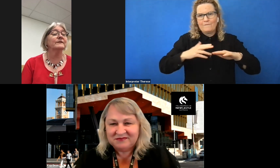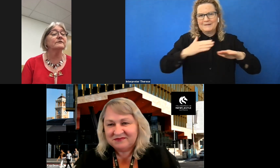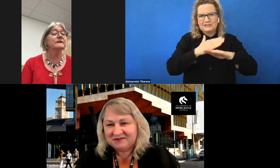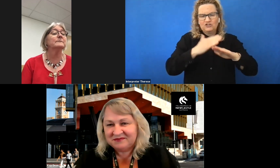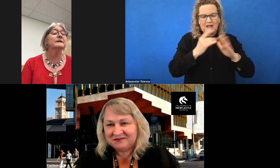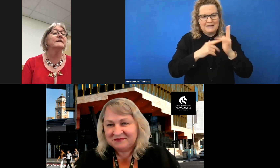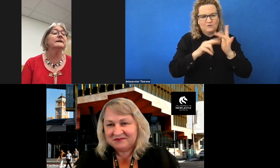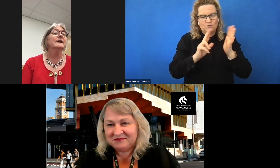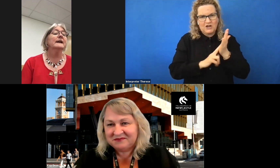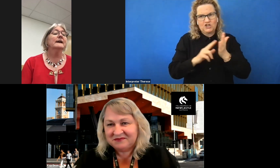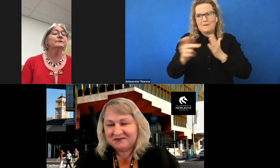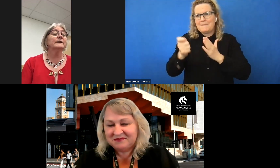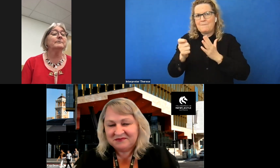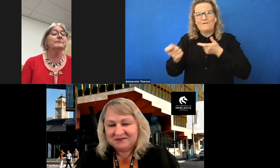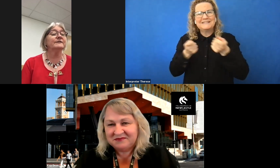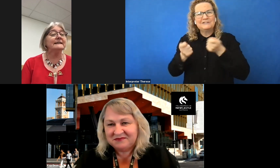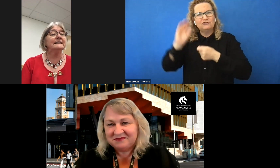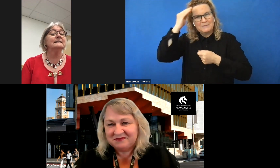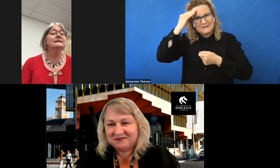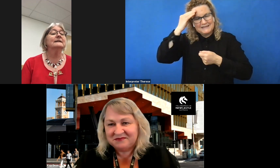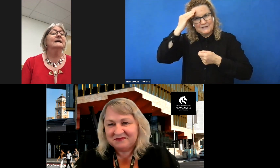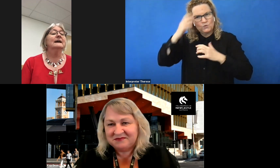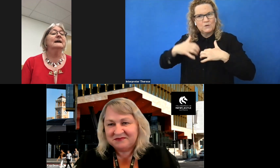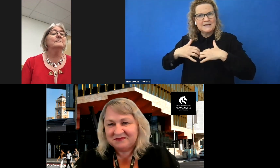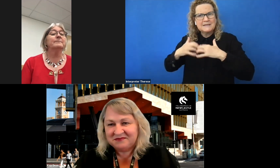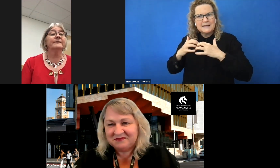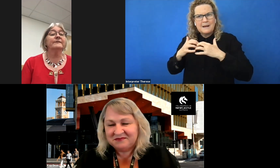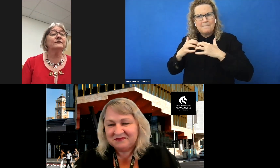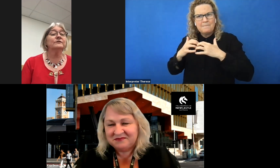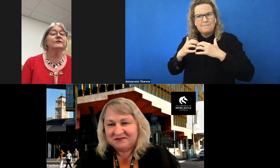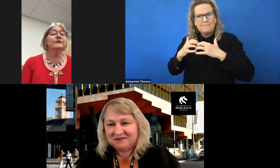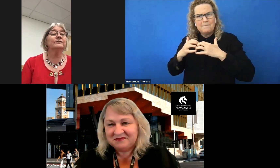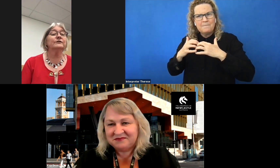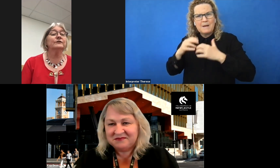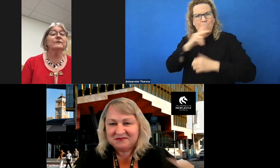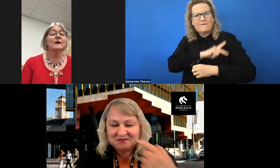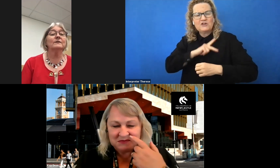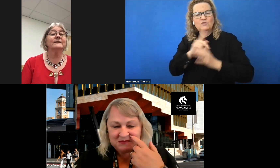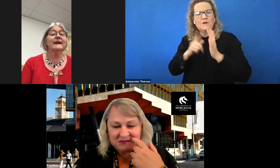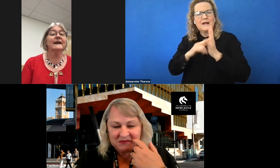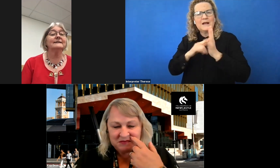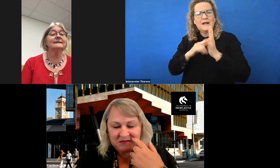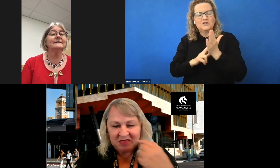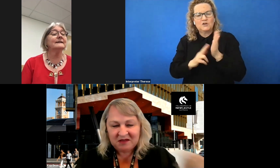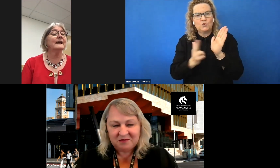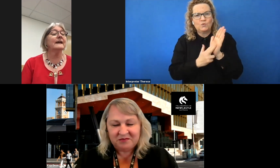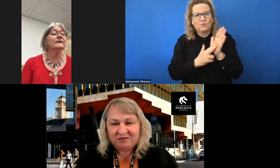steering committee to establish a professional association in New South Wales and the ACT and